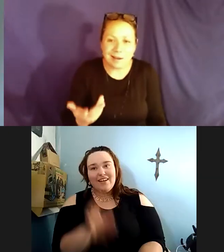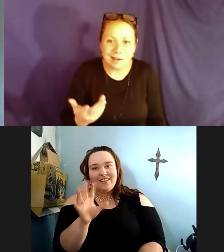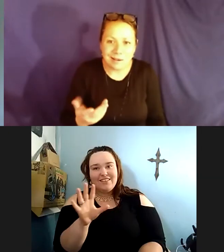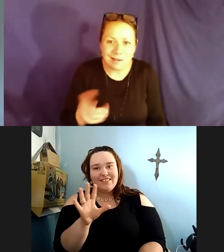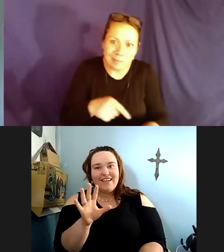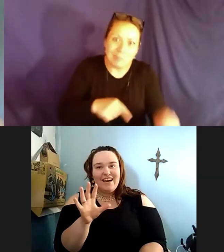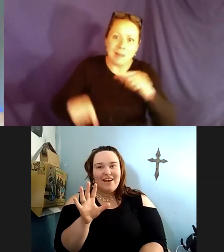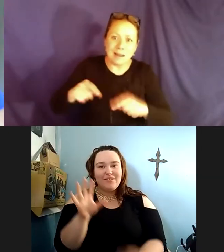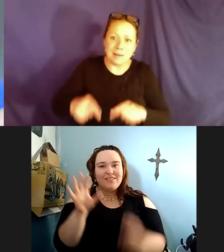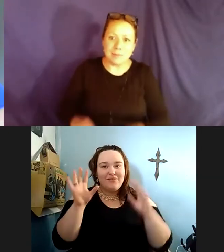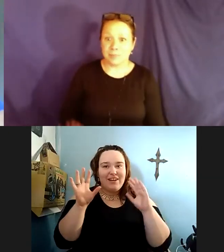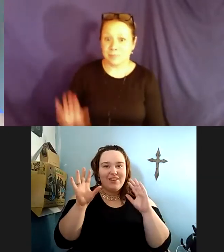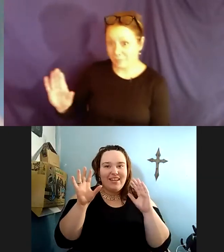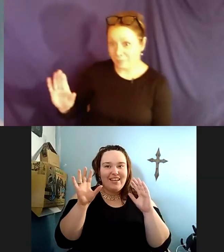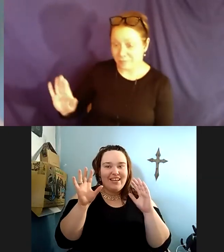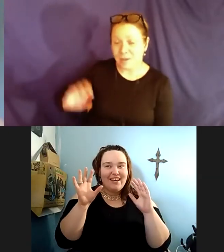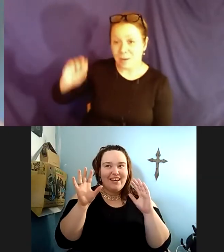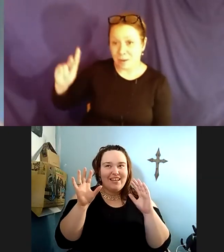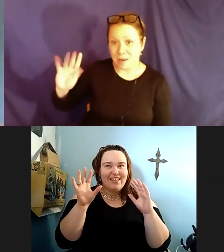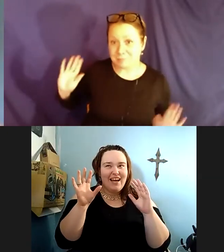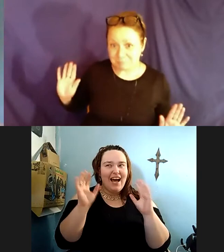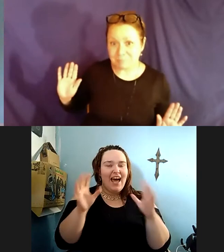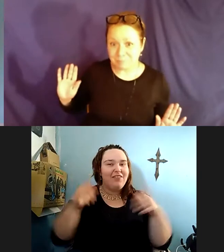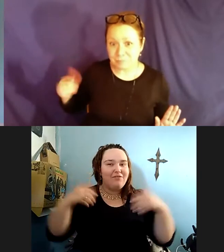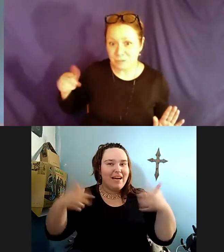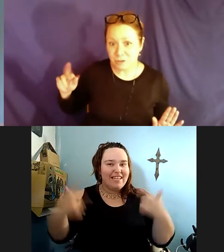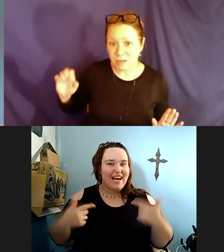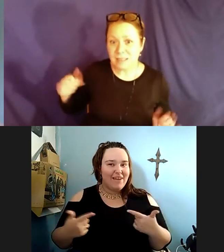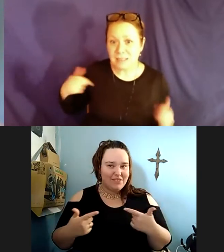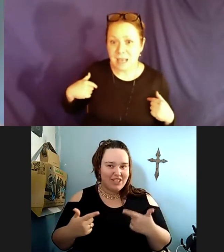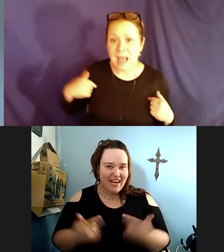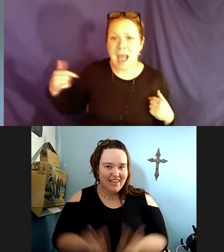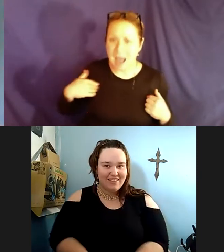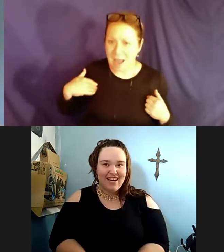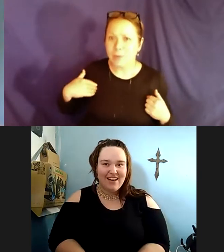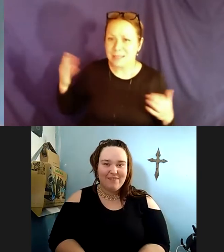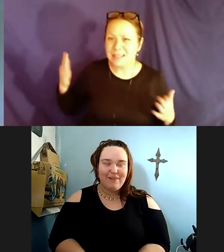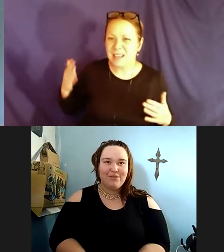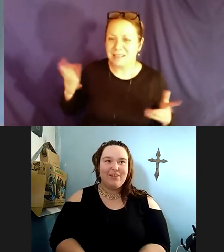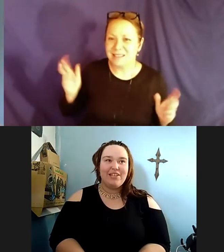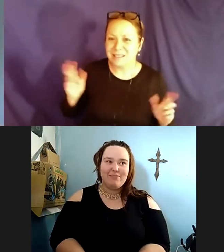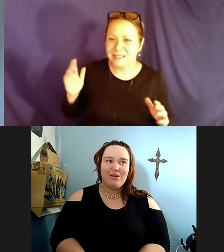a child in elementary school? If you should look back today.